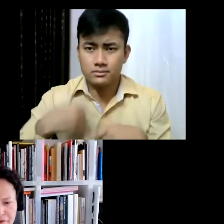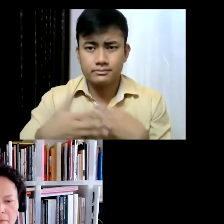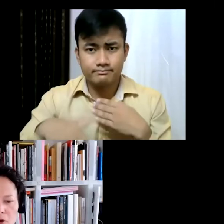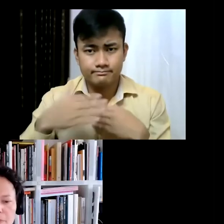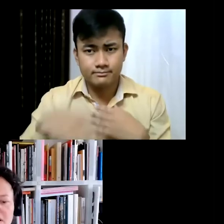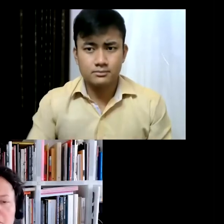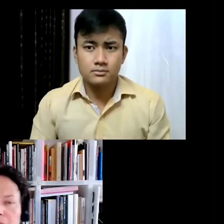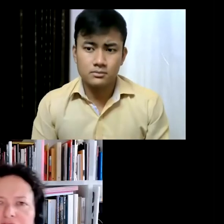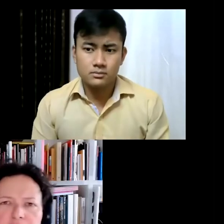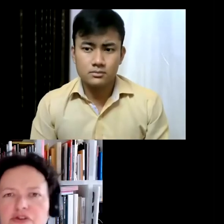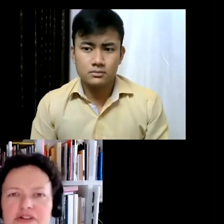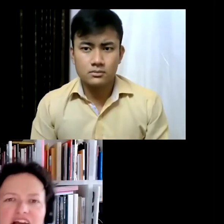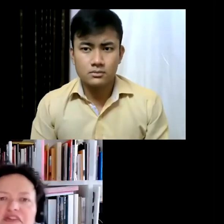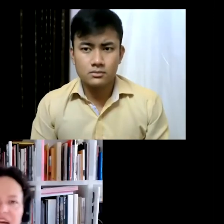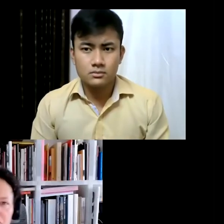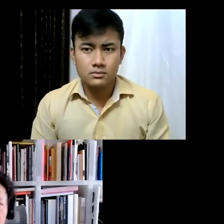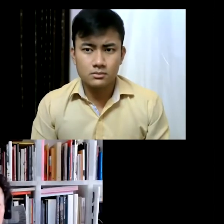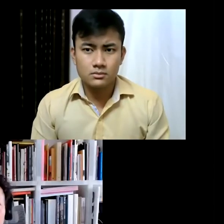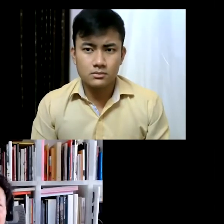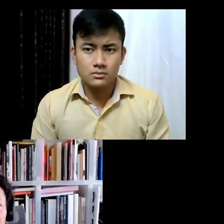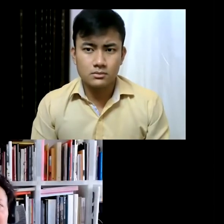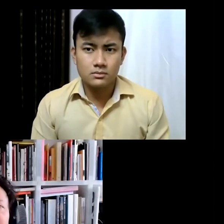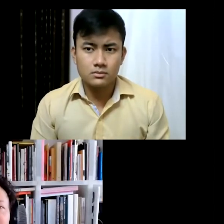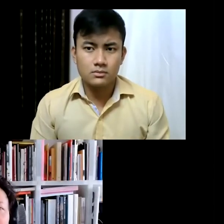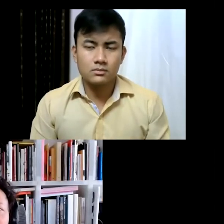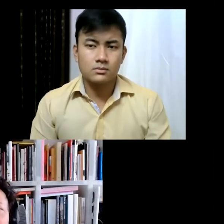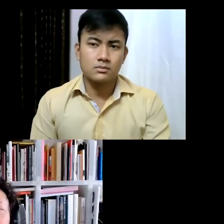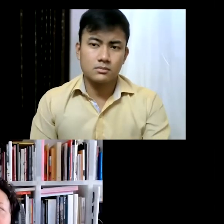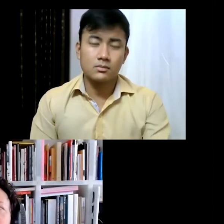from all possible platforms. So definitely I don't just look at galleries or museums,